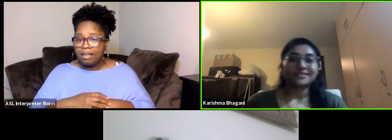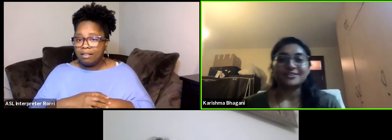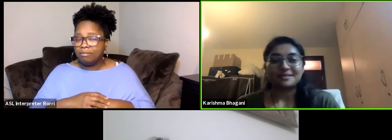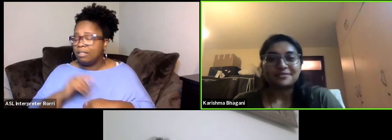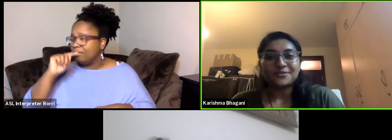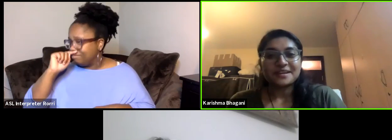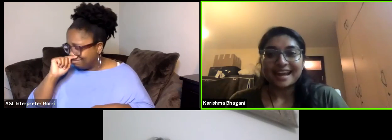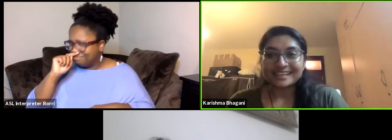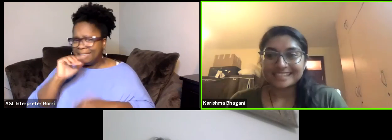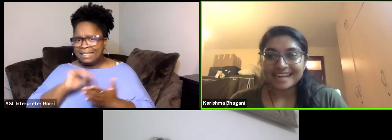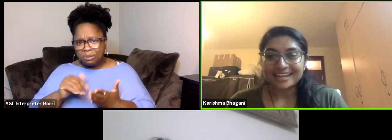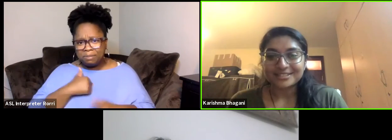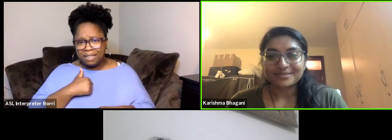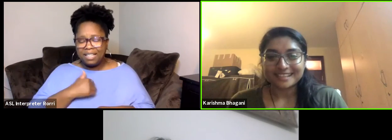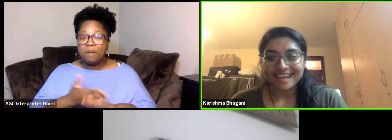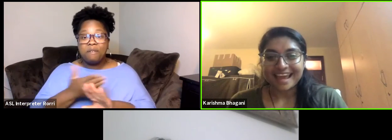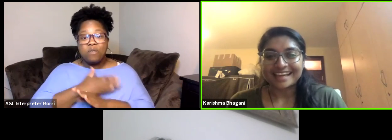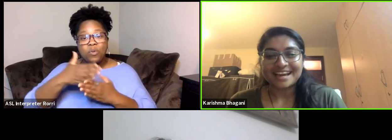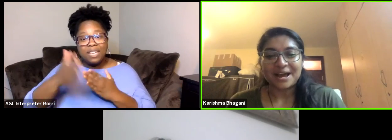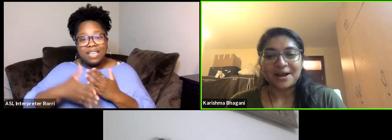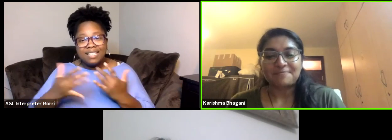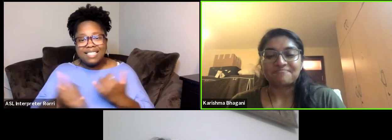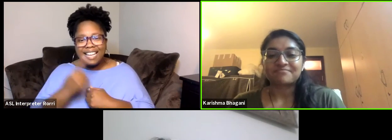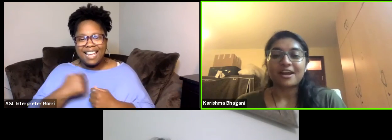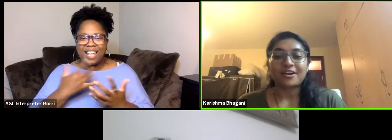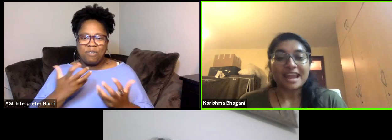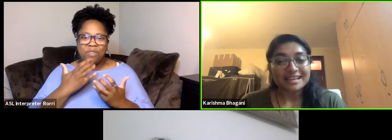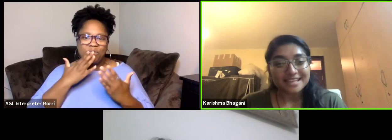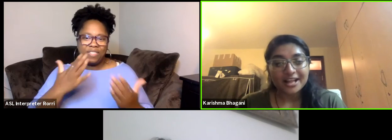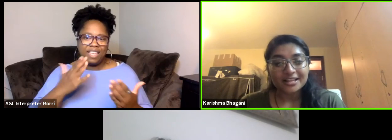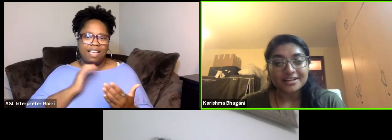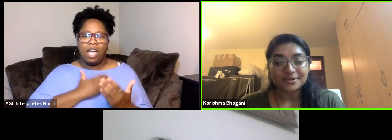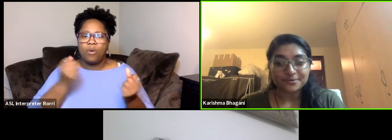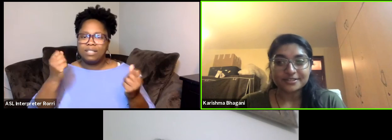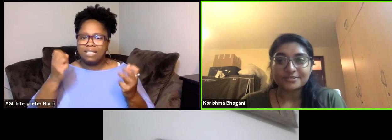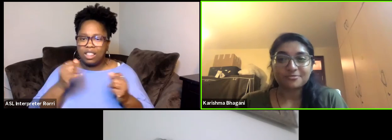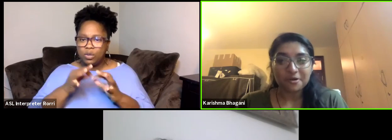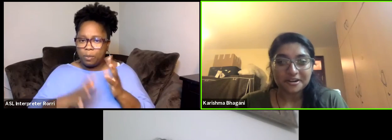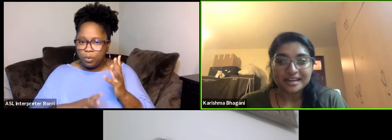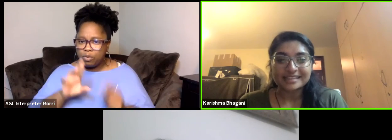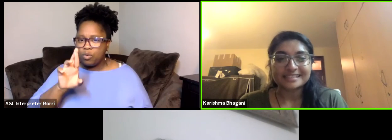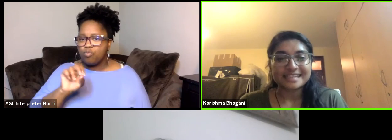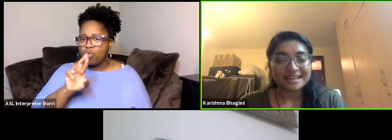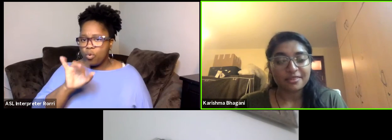Excuse me before we end today I just want to thank our ASL interpreters, Rorri and Zina